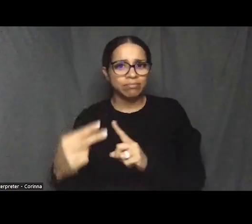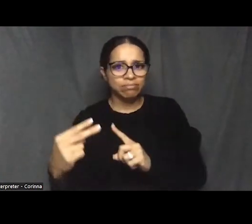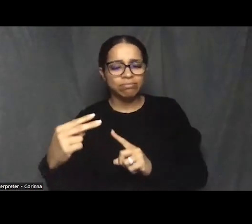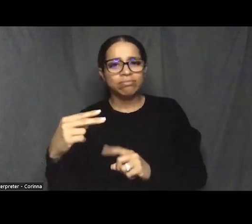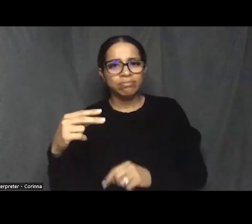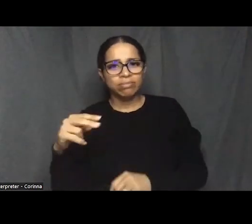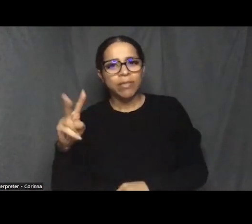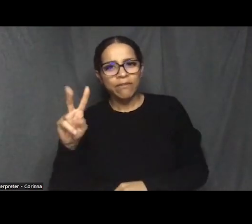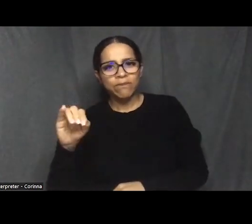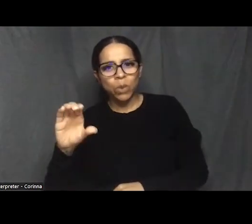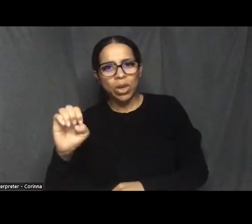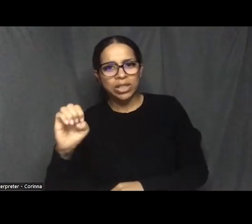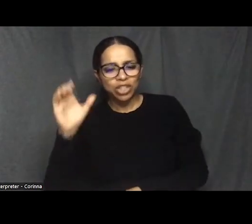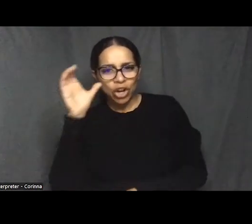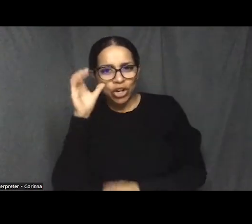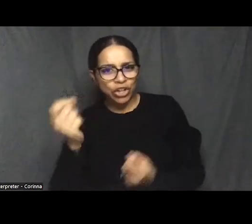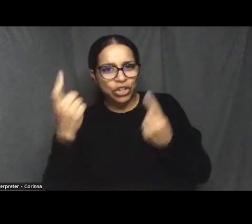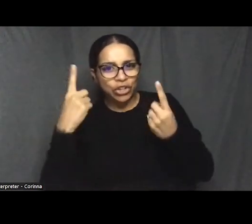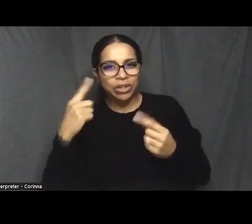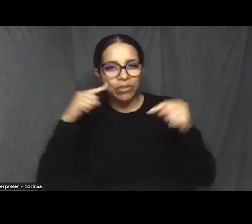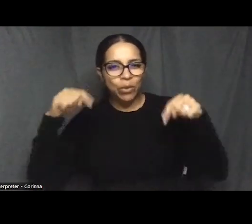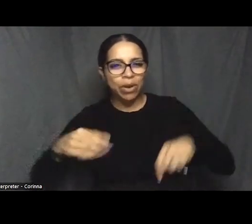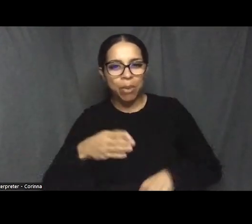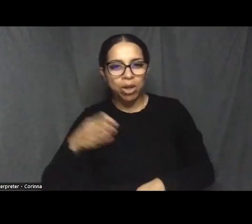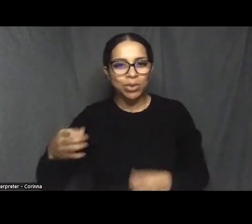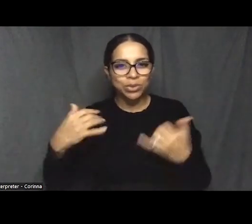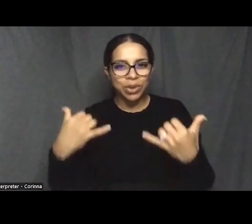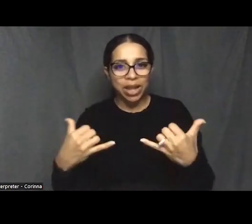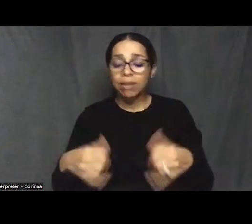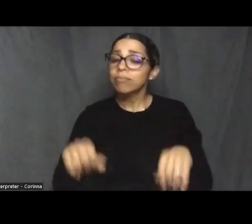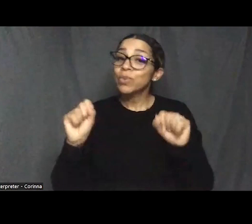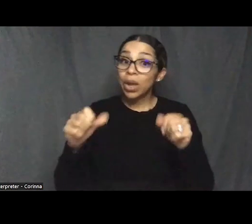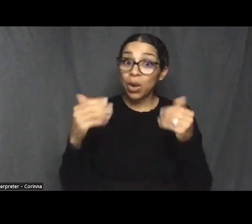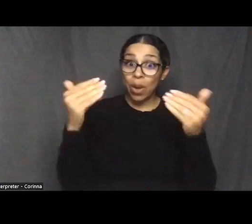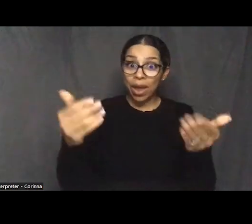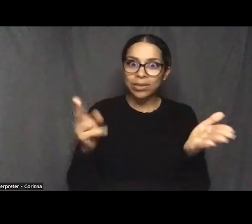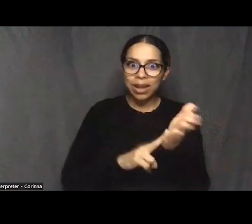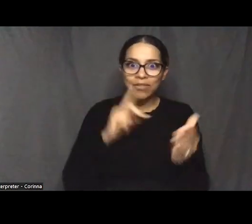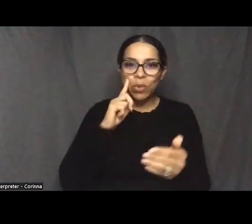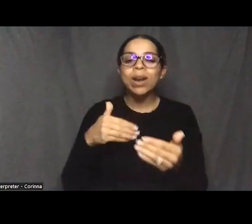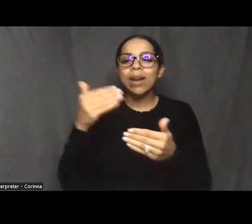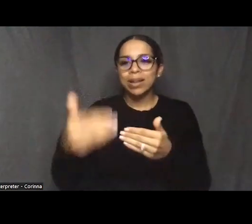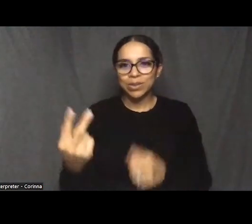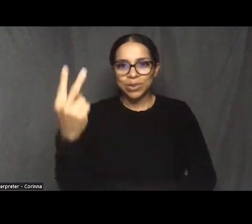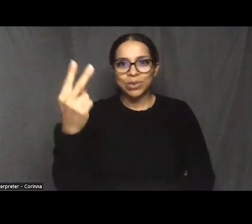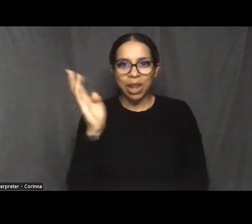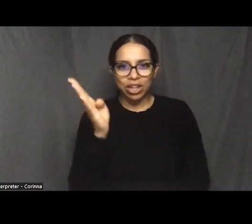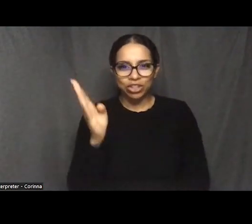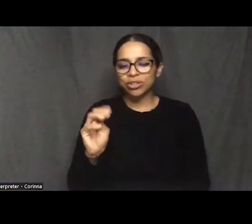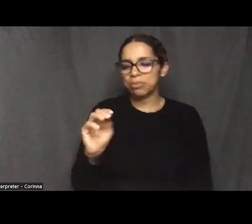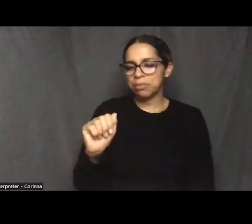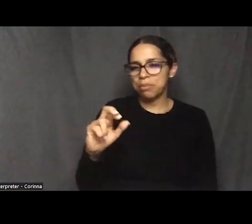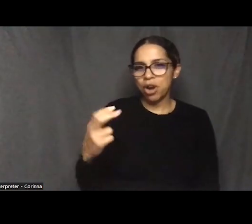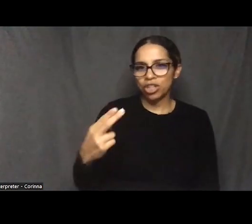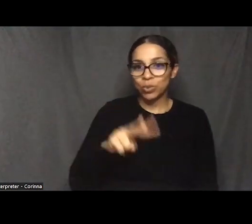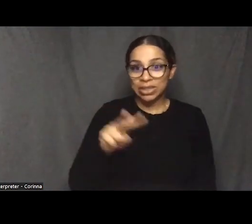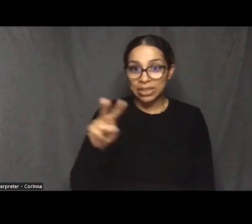You can go ahead and sign up for the next two lectures in this series. They'll be on March 22nd and April 12th on the Peale's website.